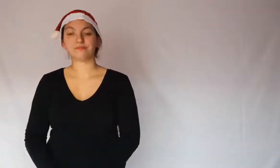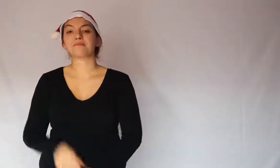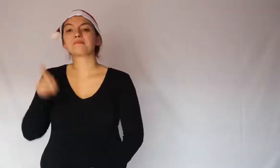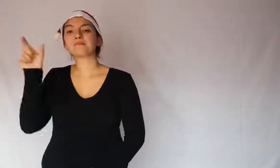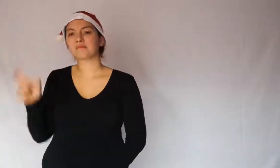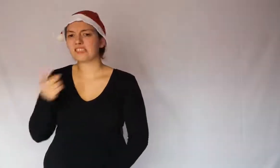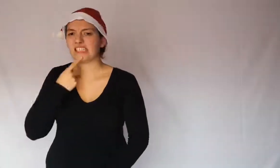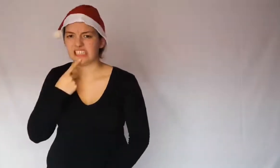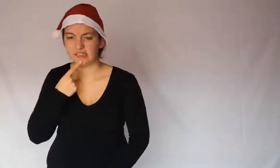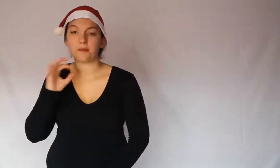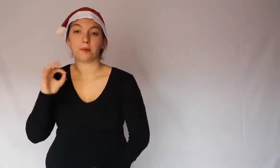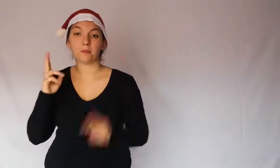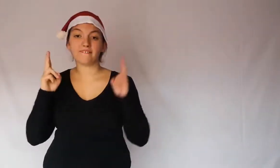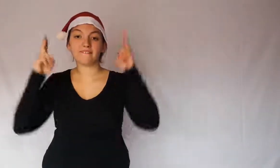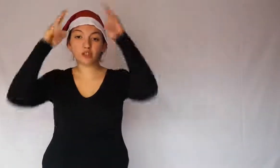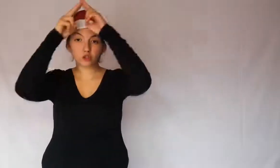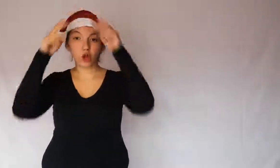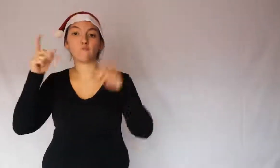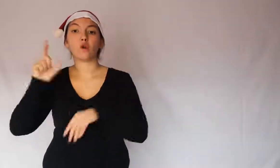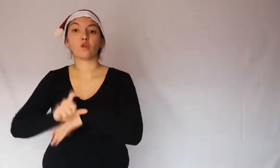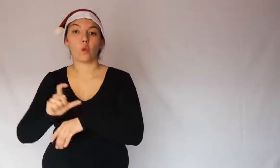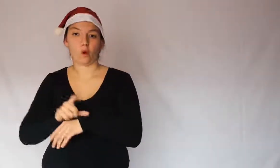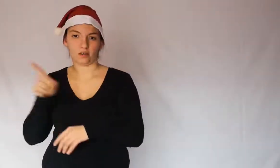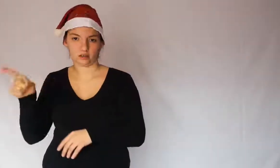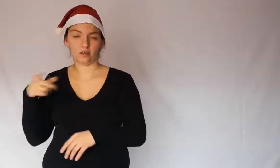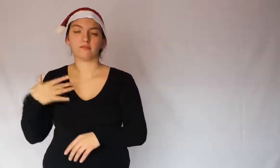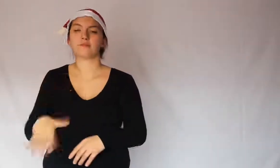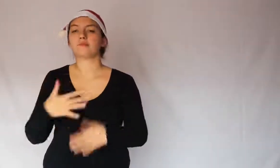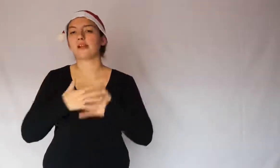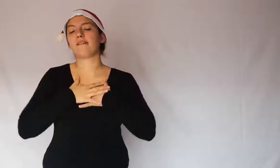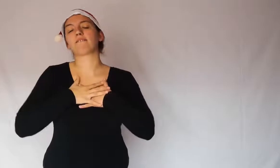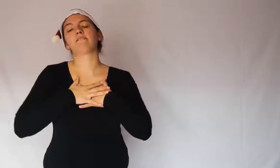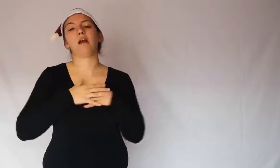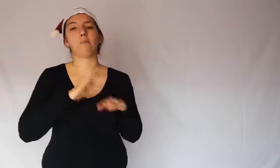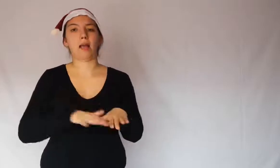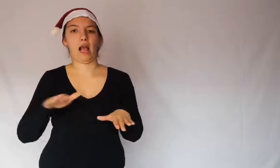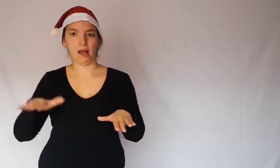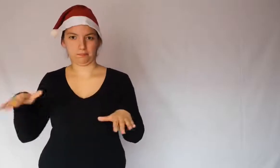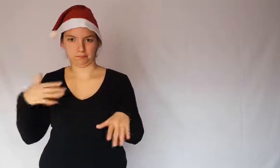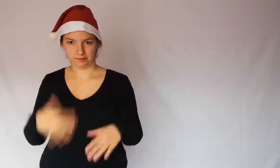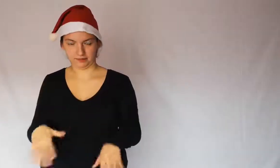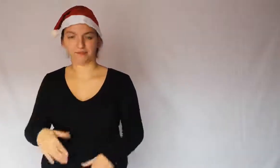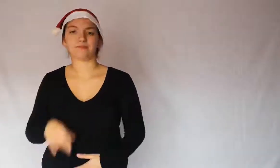Who was? He was a Turkish bishop who adored children.